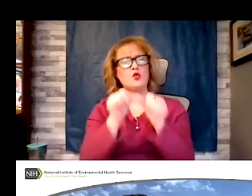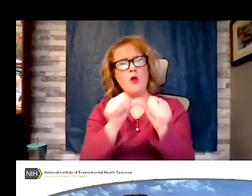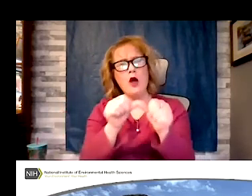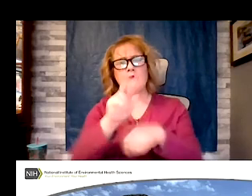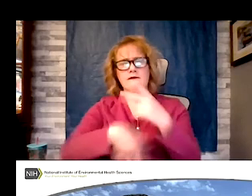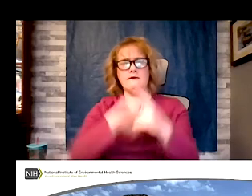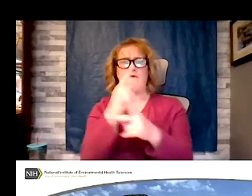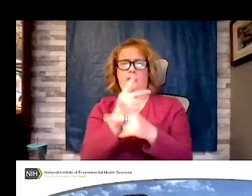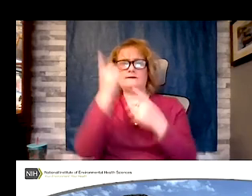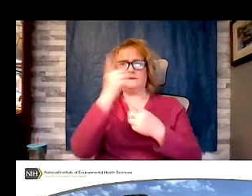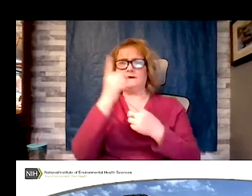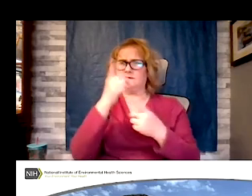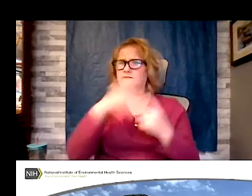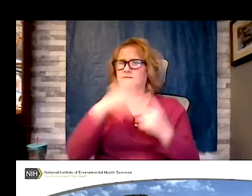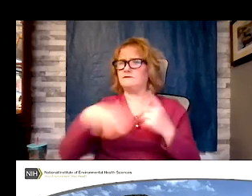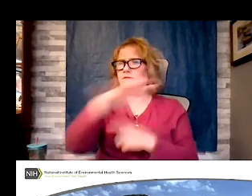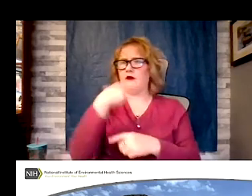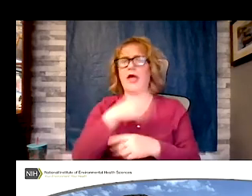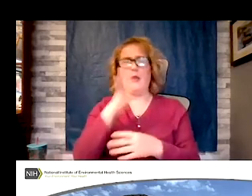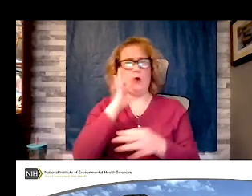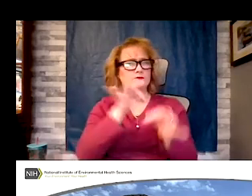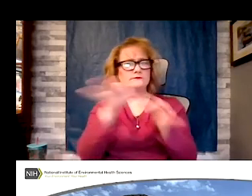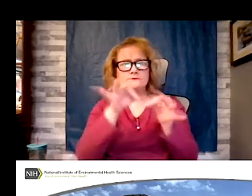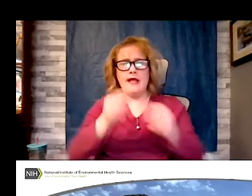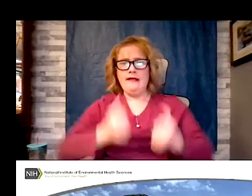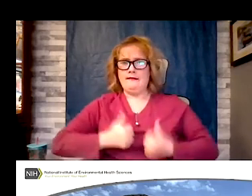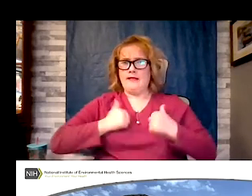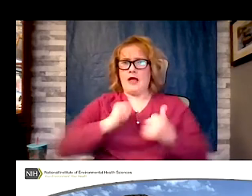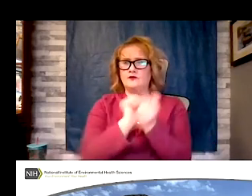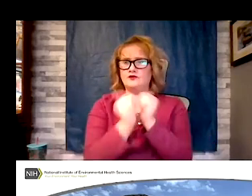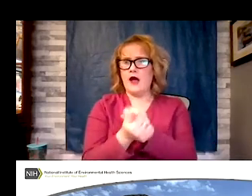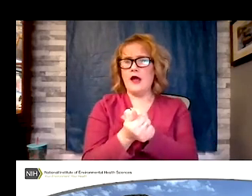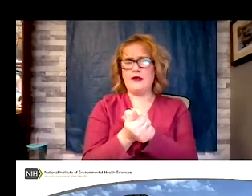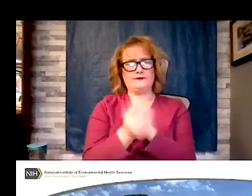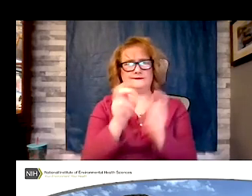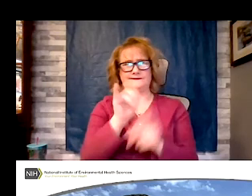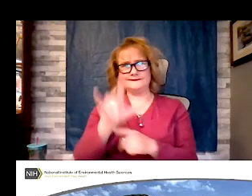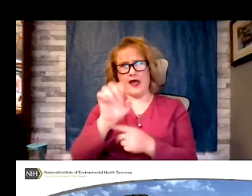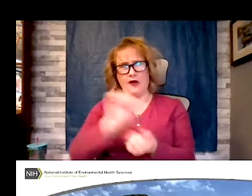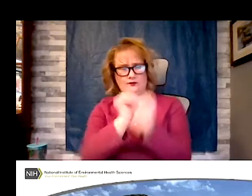describe life changes, lifestyle changes we can use to reverse diabetes heart disease and most